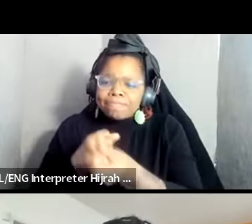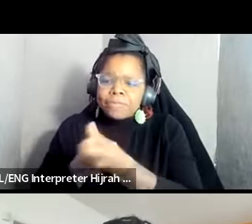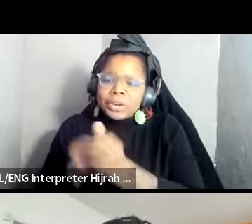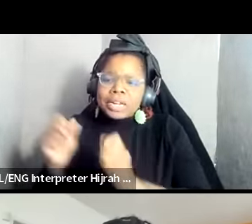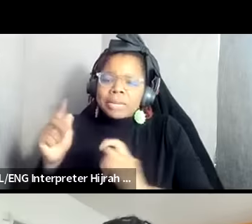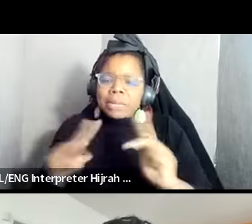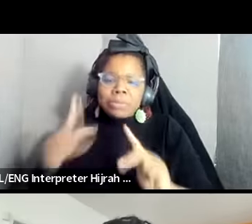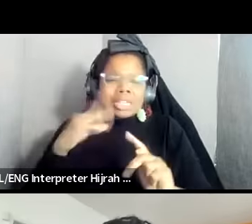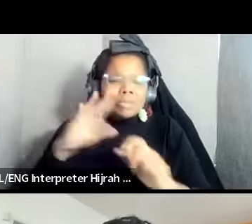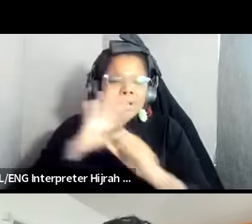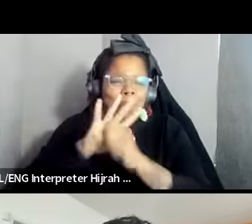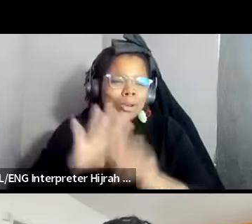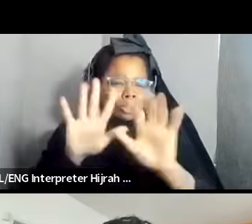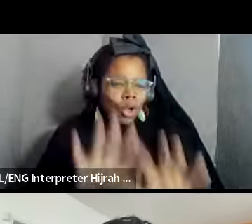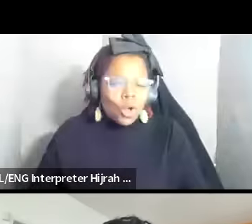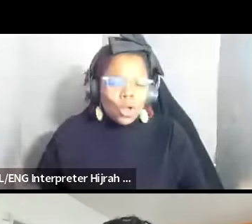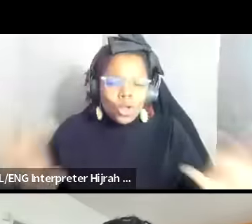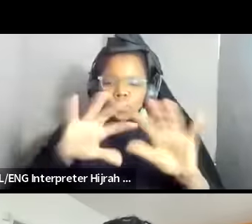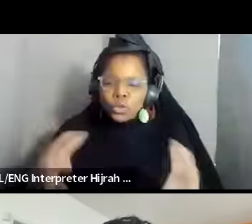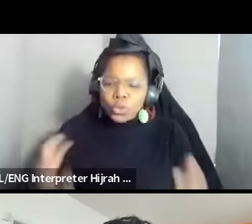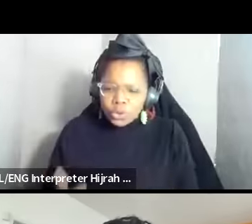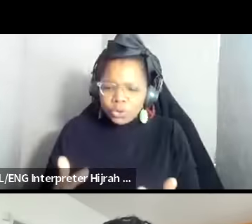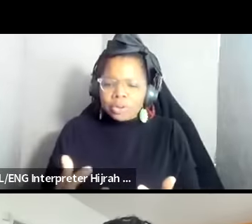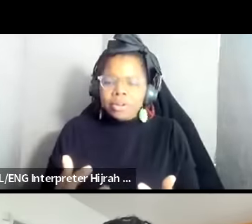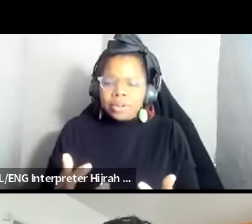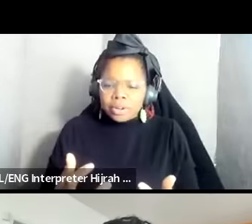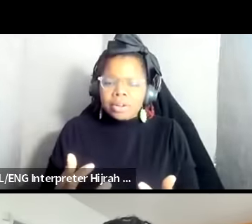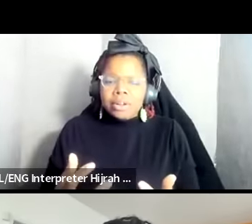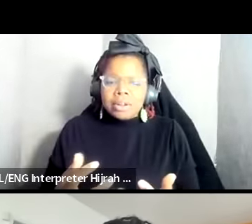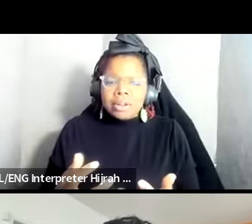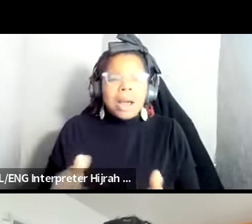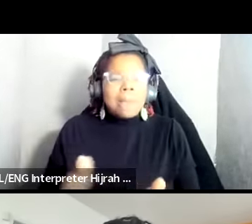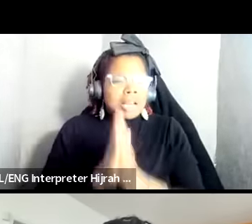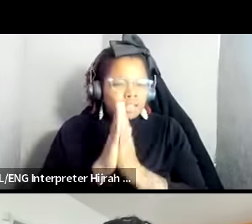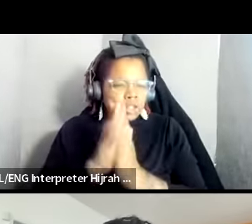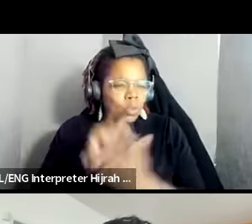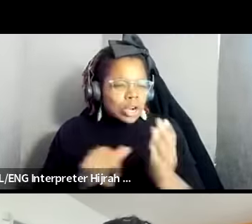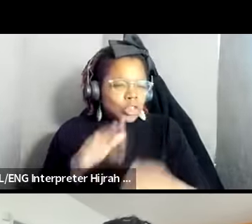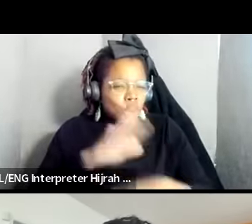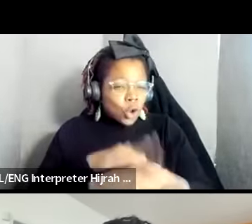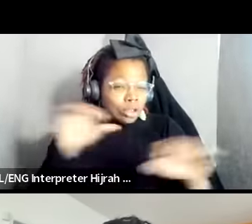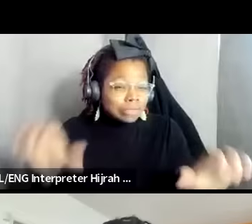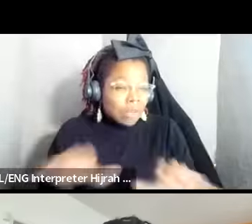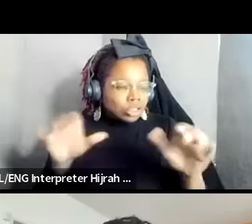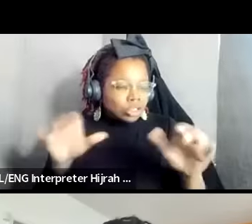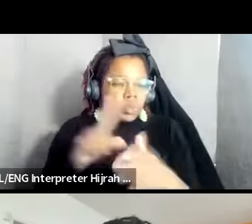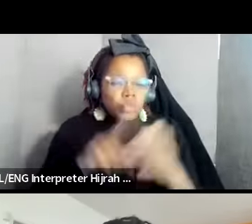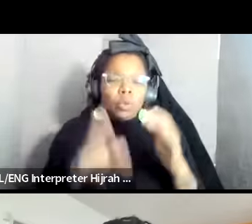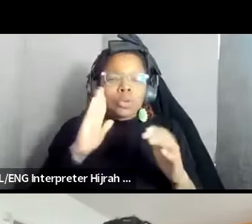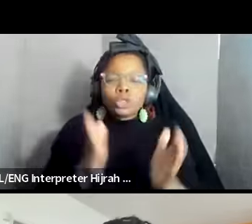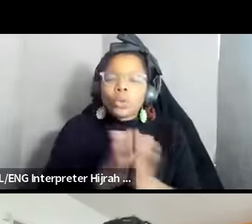I want to ask each one of you what are the calls of action what would you ask what would you have